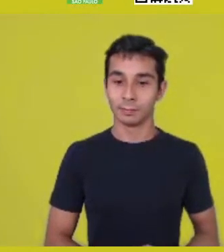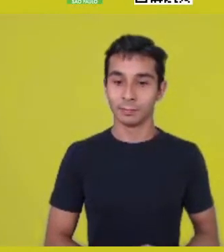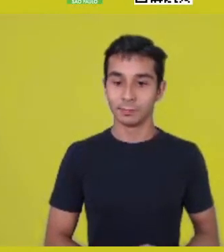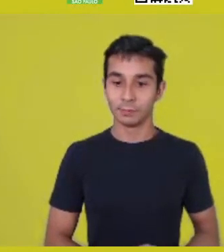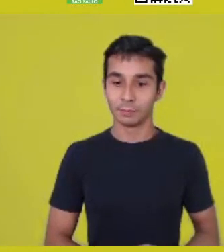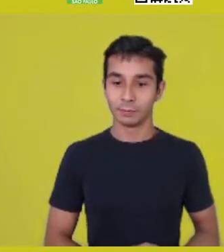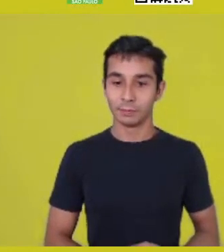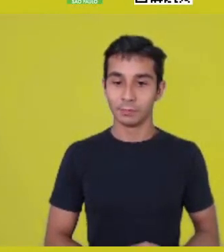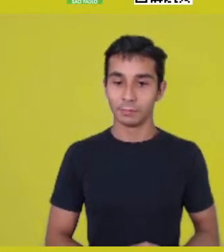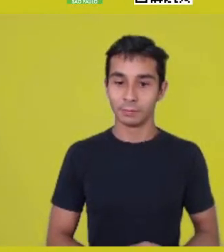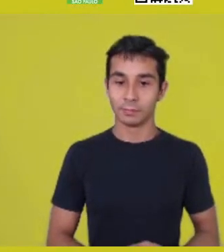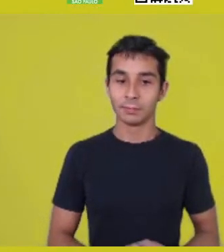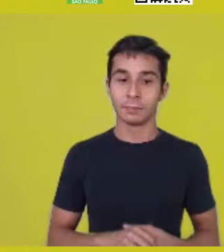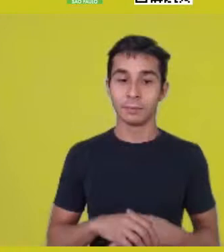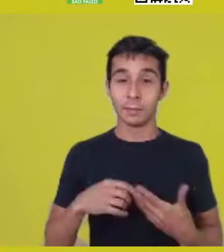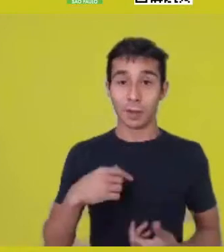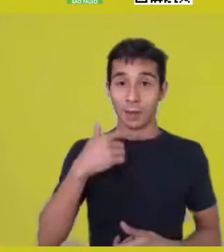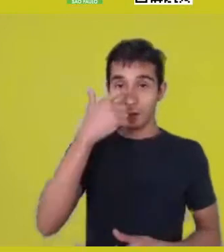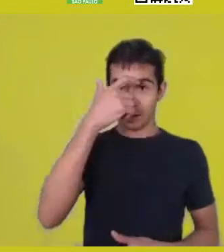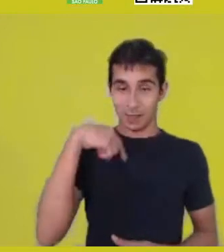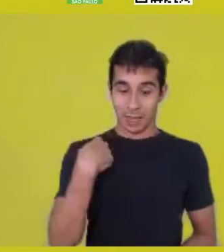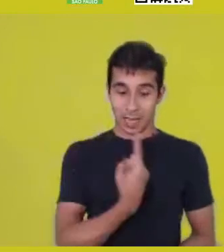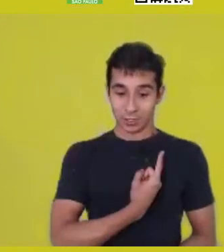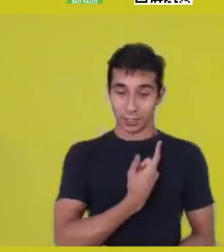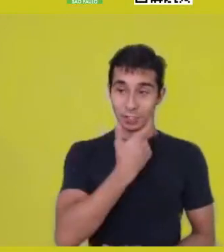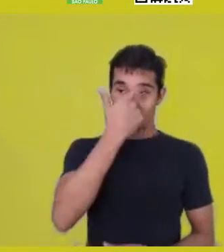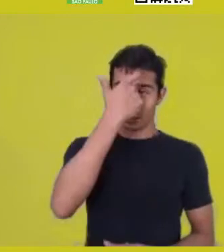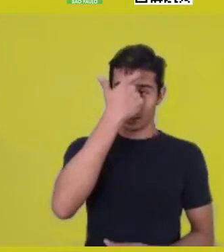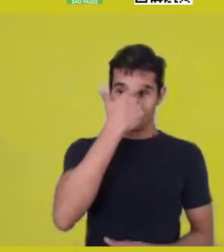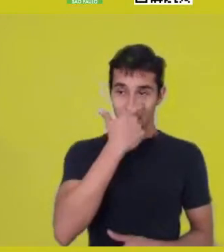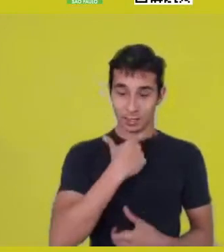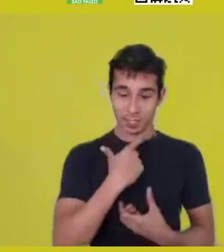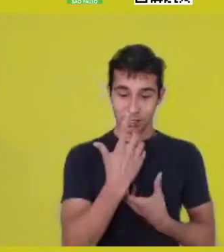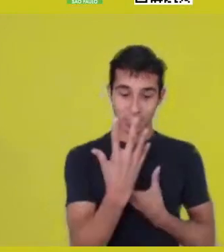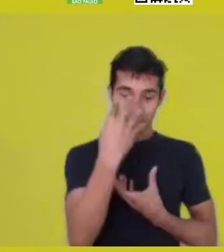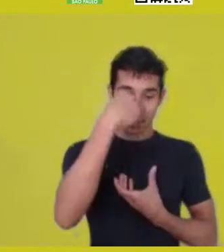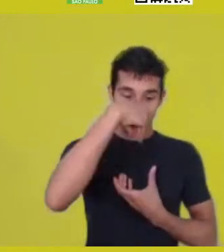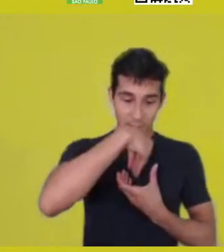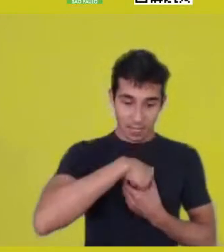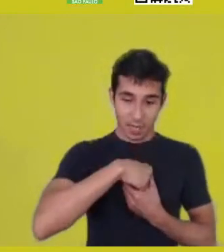with this possible mosaic of lives.